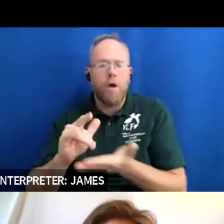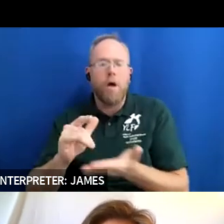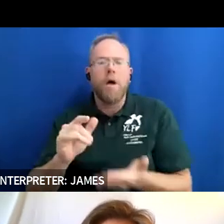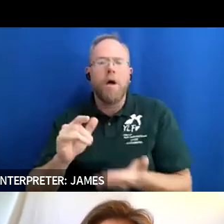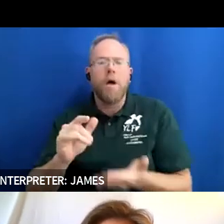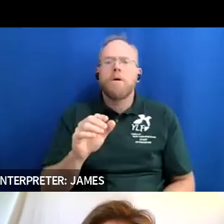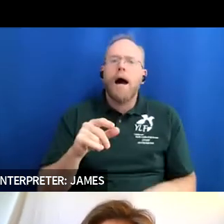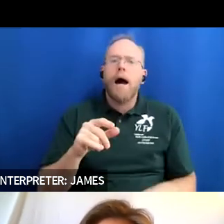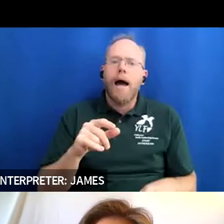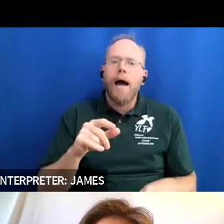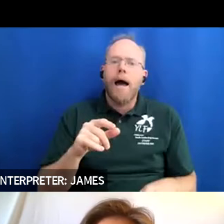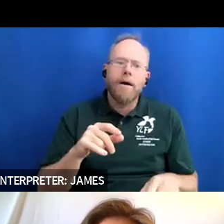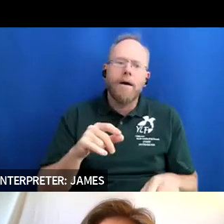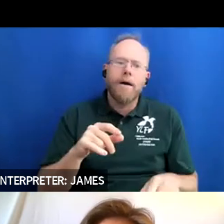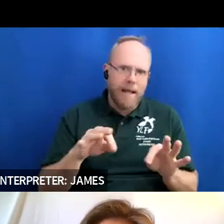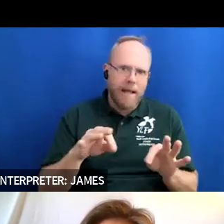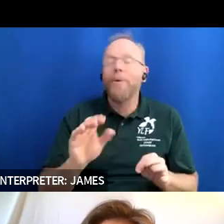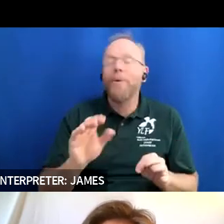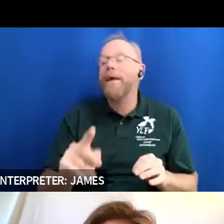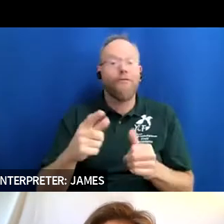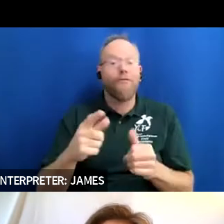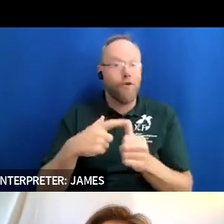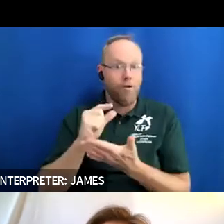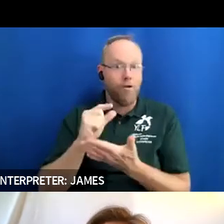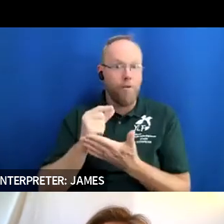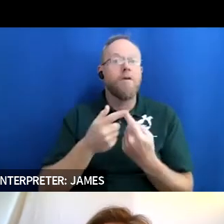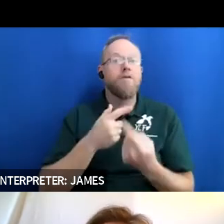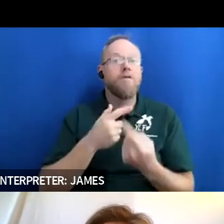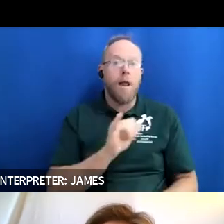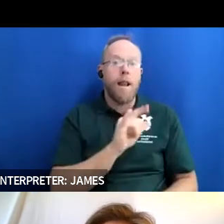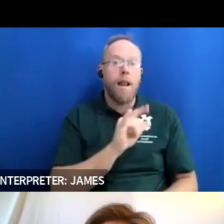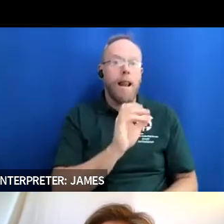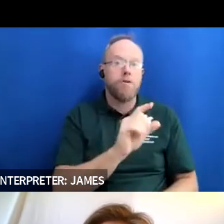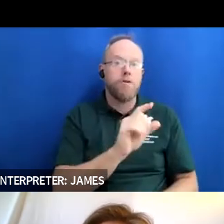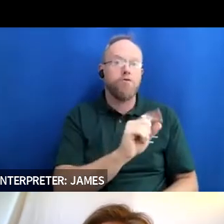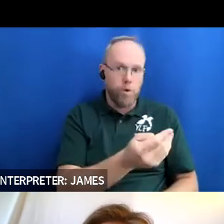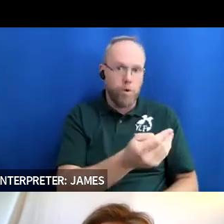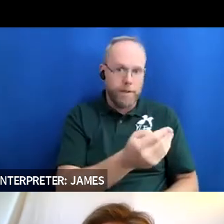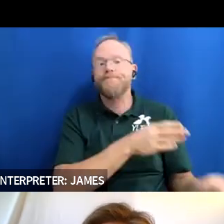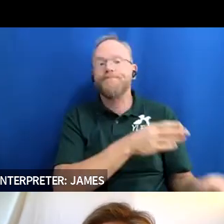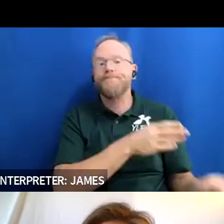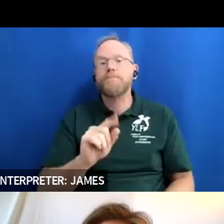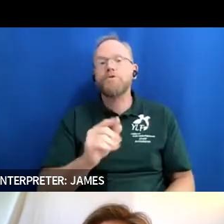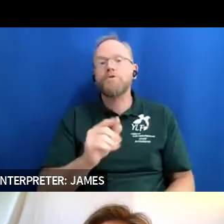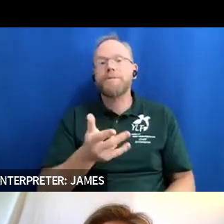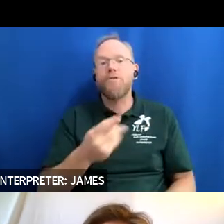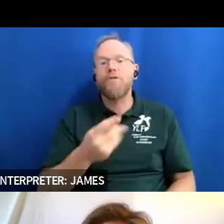i graduated from the ylf in 2014 and then in 2017 we started a youth engagement academy which i